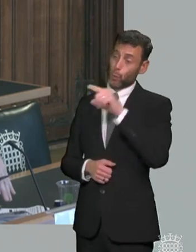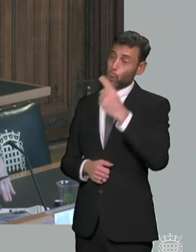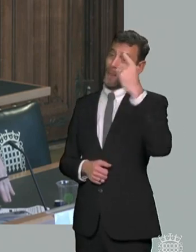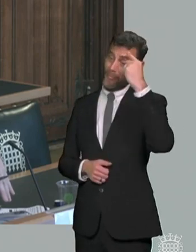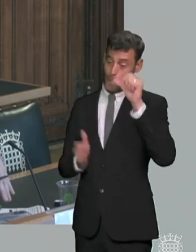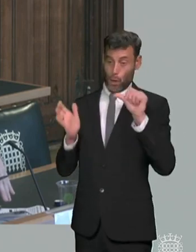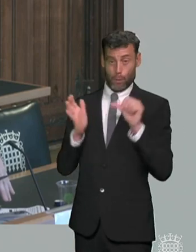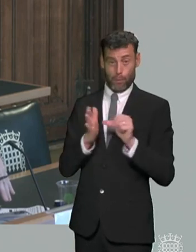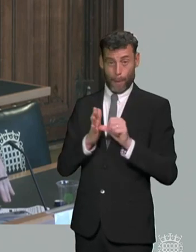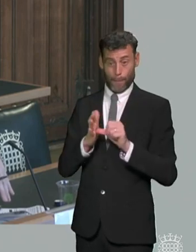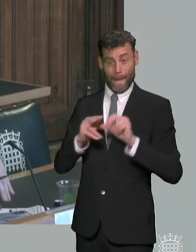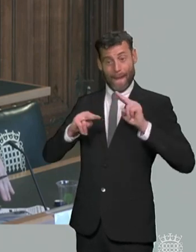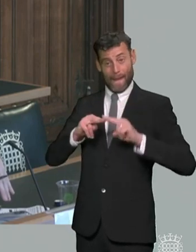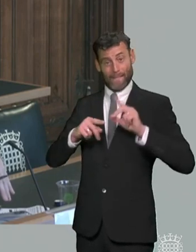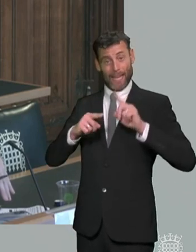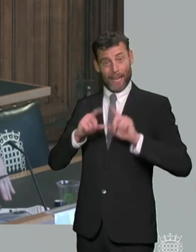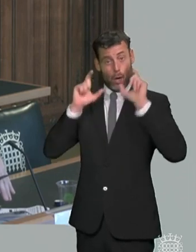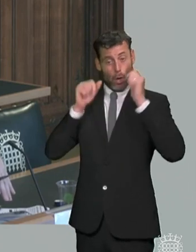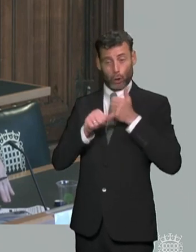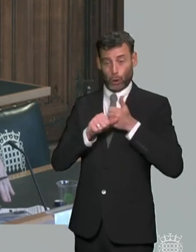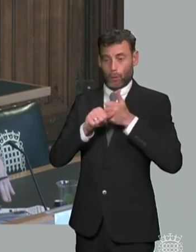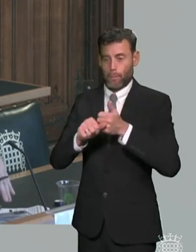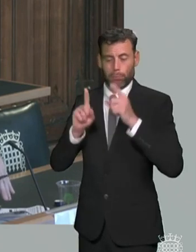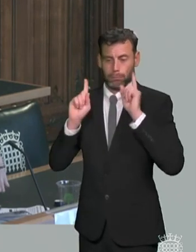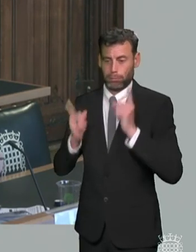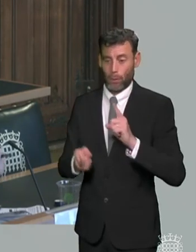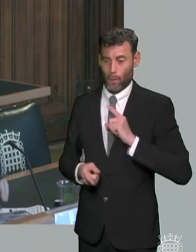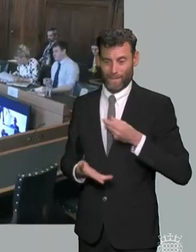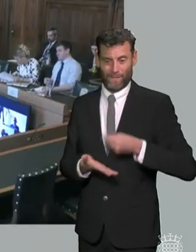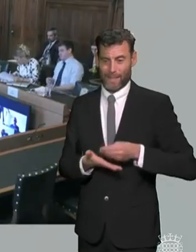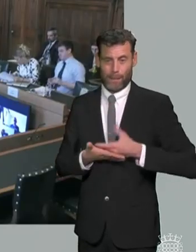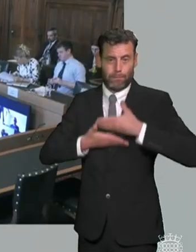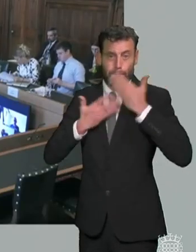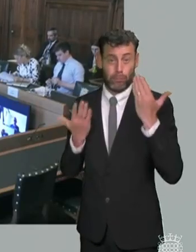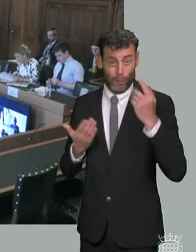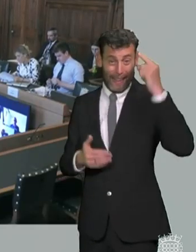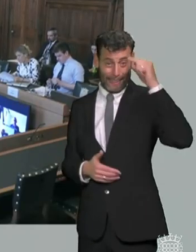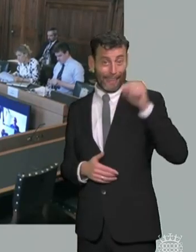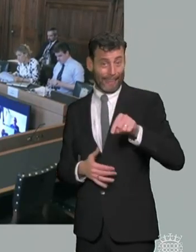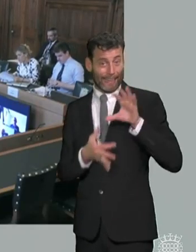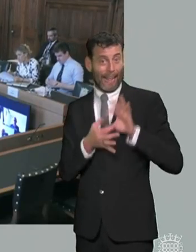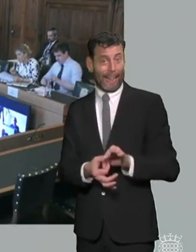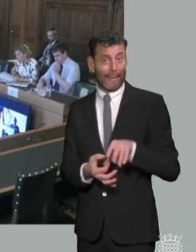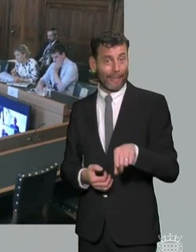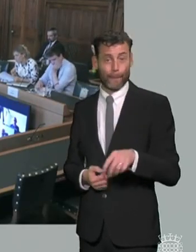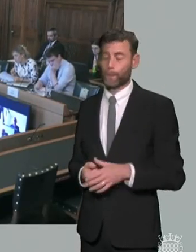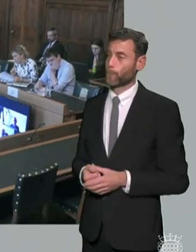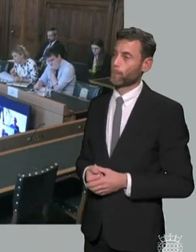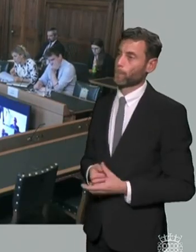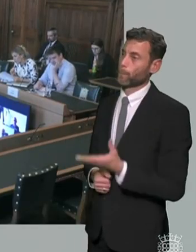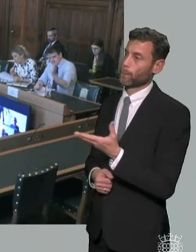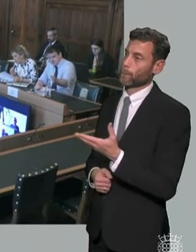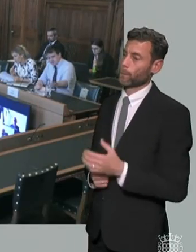nfe colleges to support individuals of inclusion needs if one of you'd like to answer that anyone